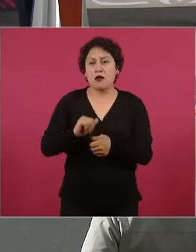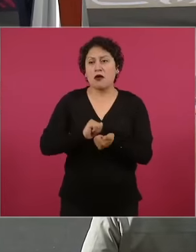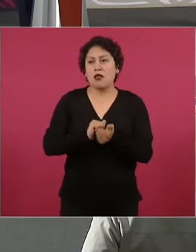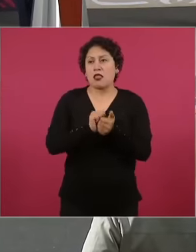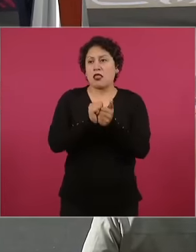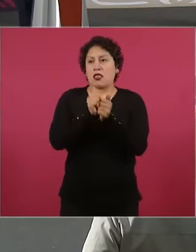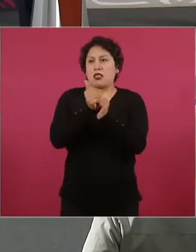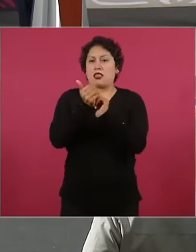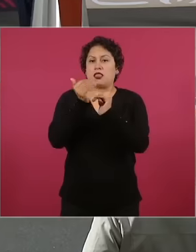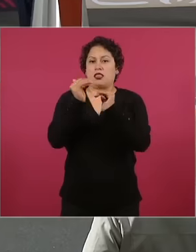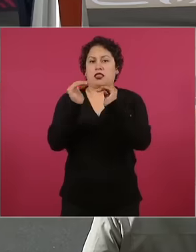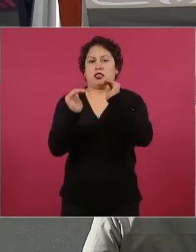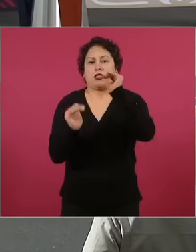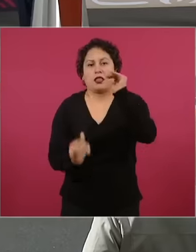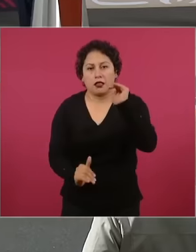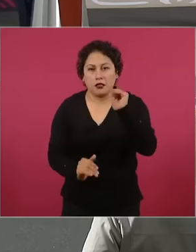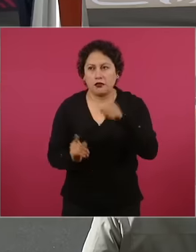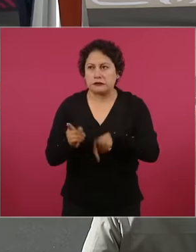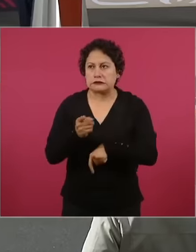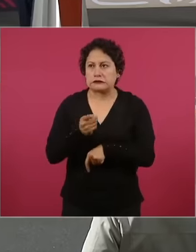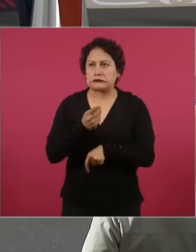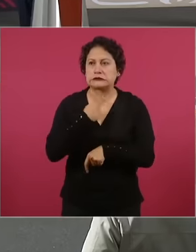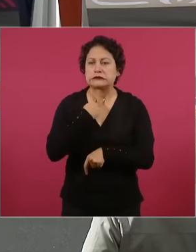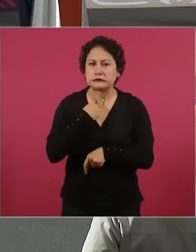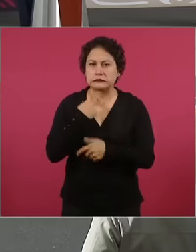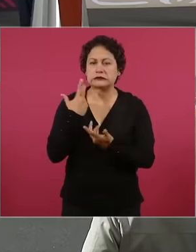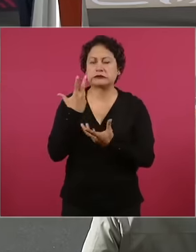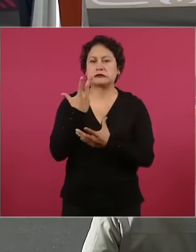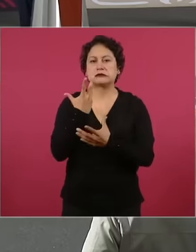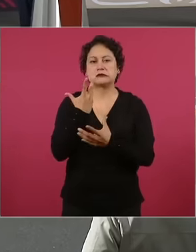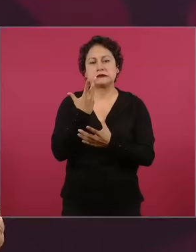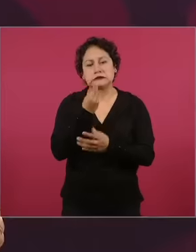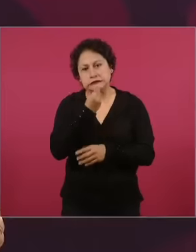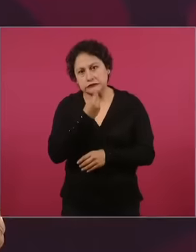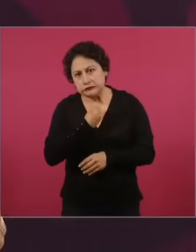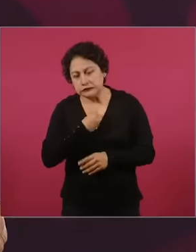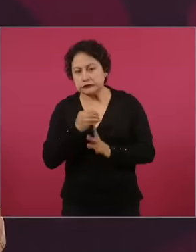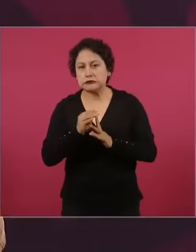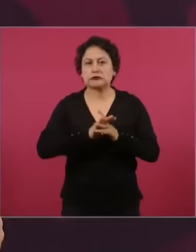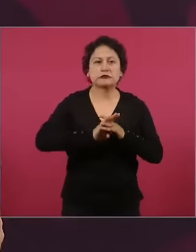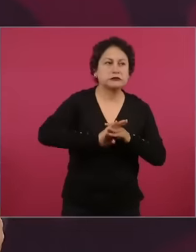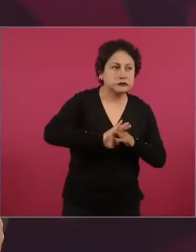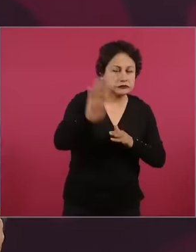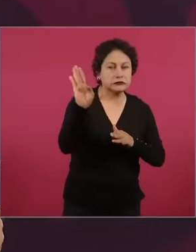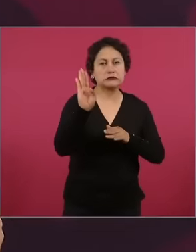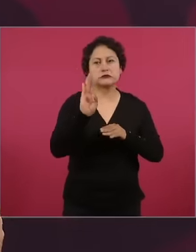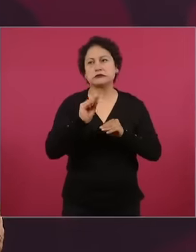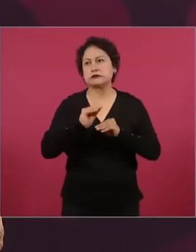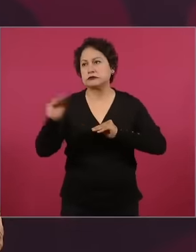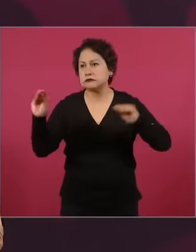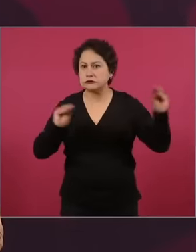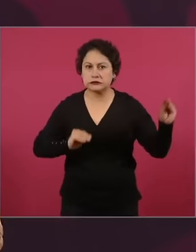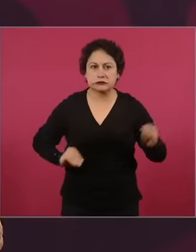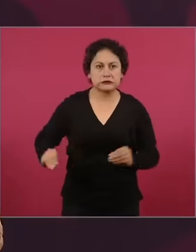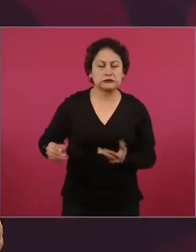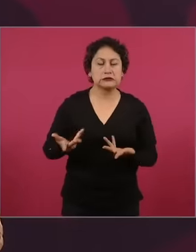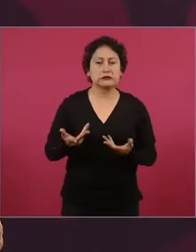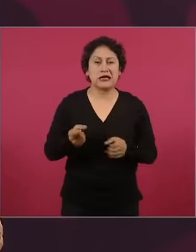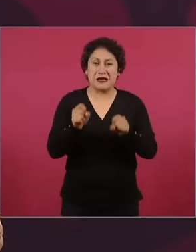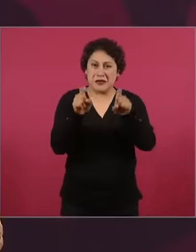life elsewhere, the damage caused by declaring war on drug trafficking,